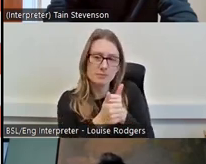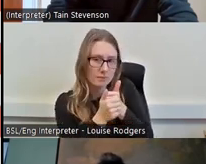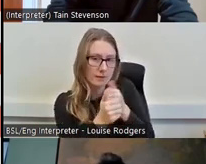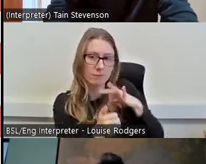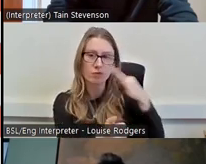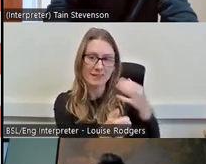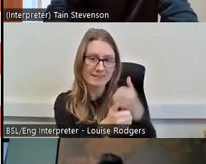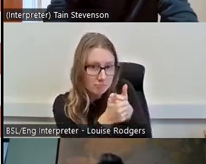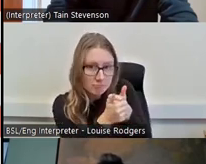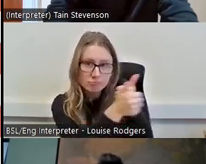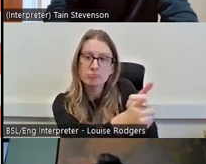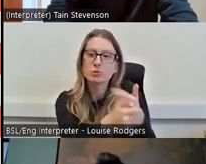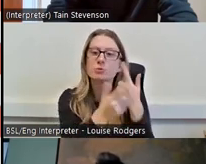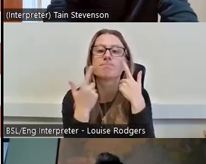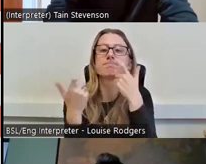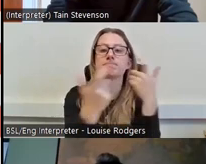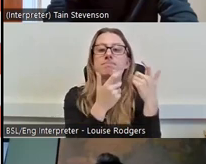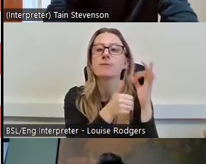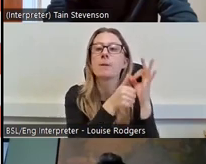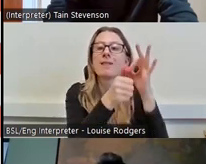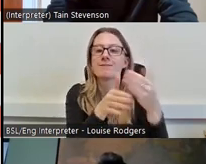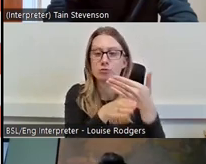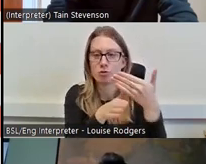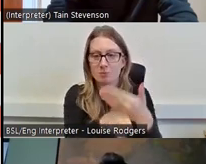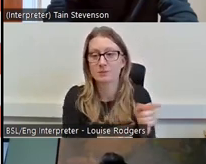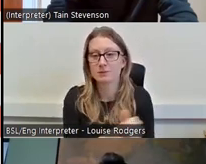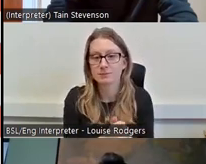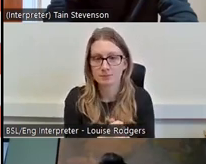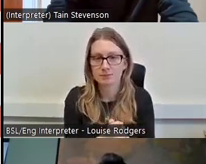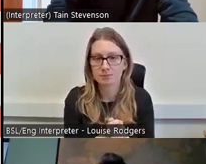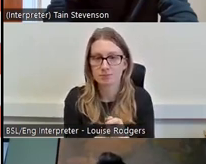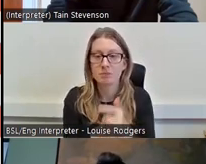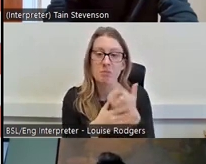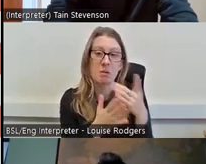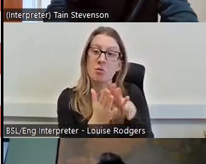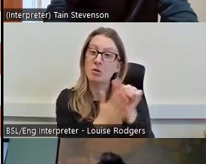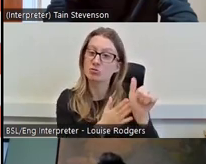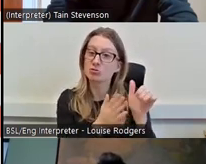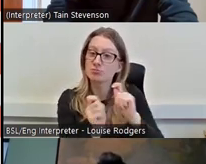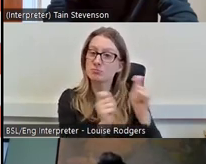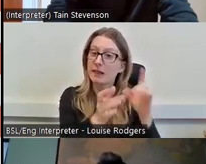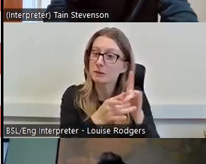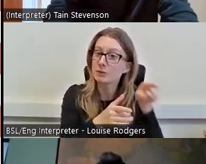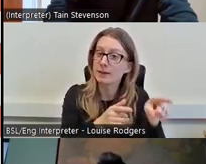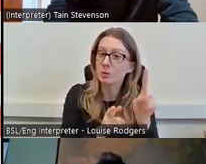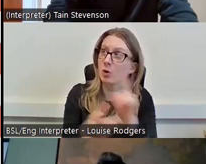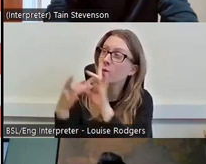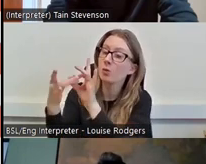for jobs. A cultural change within that might be working with your HR department to promote